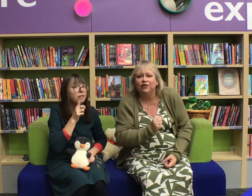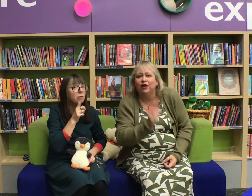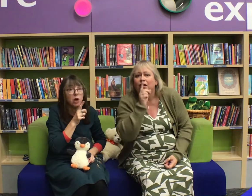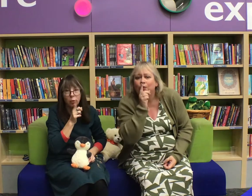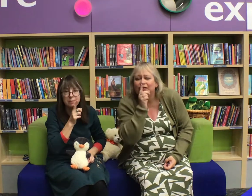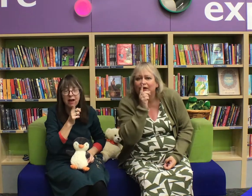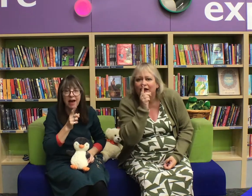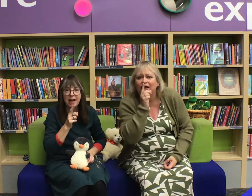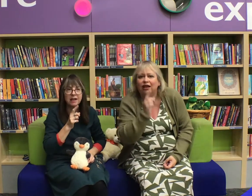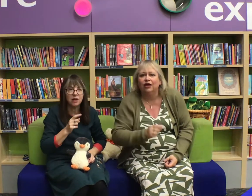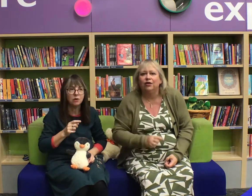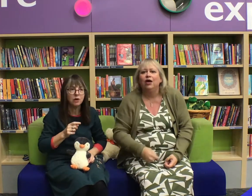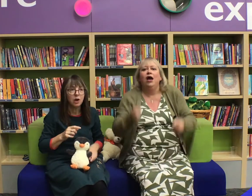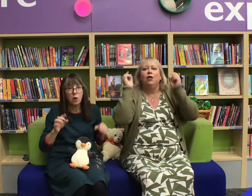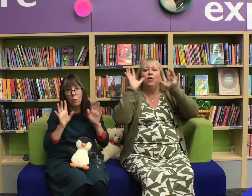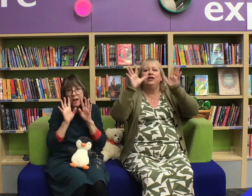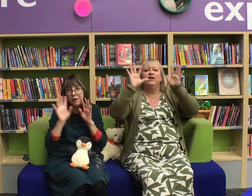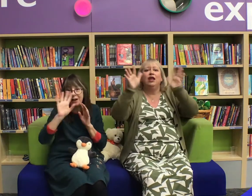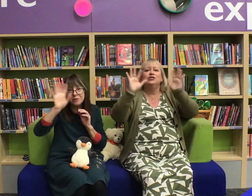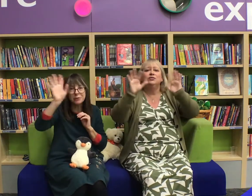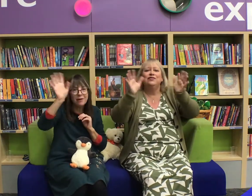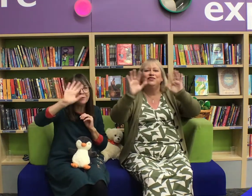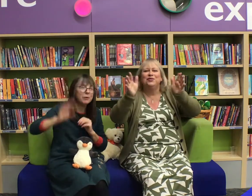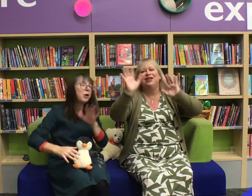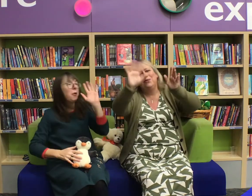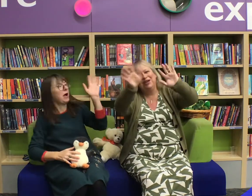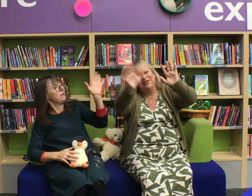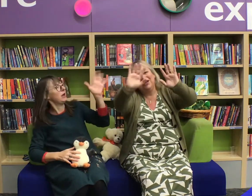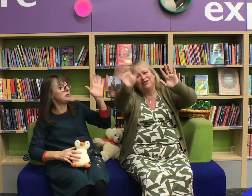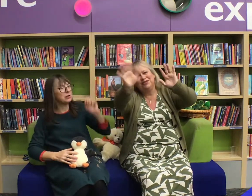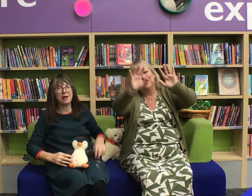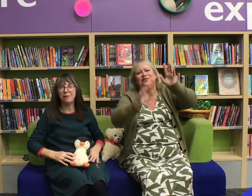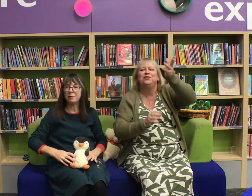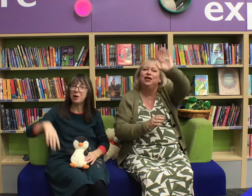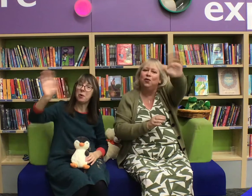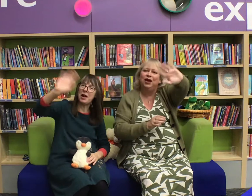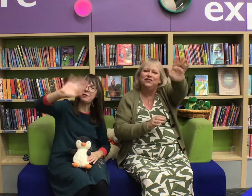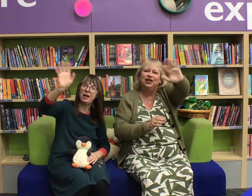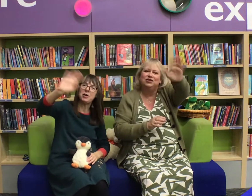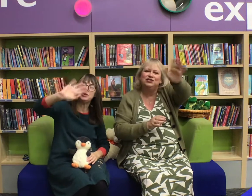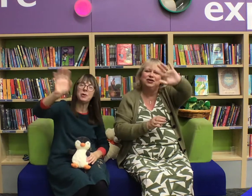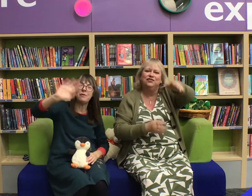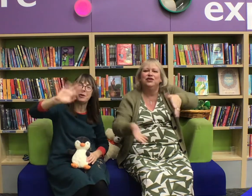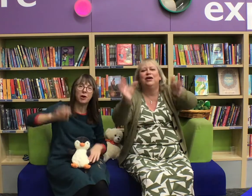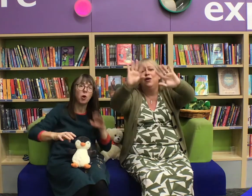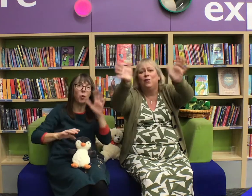Wave hello to everyone, wave hello to everyone, wave hello to everyone, wave hello!